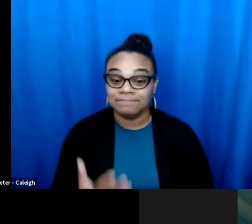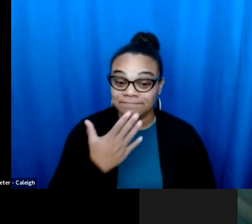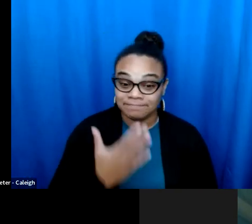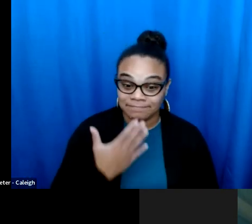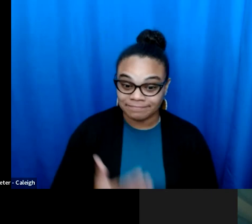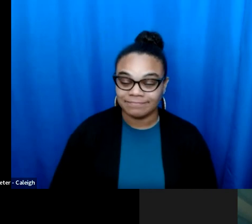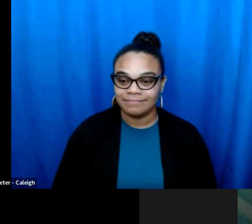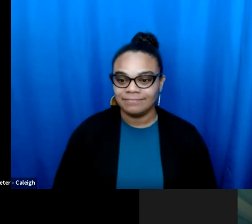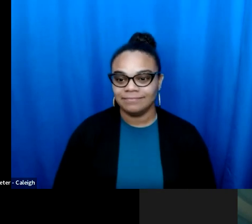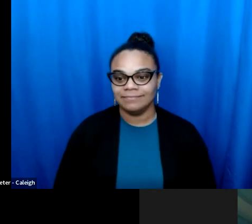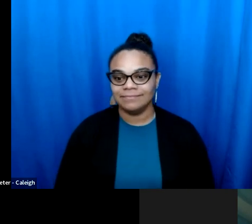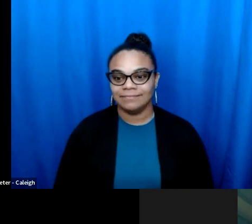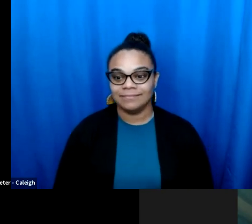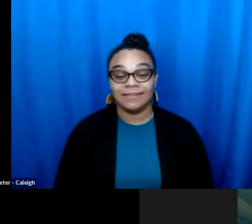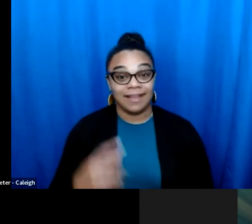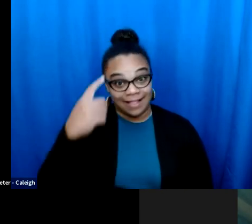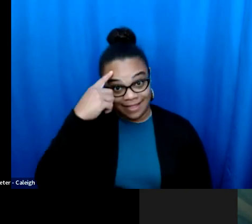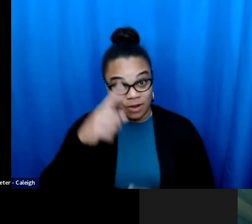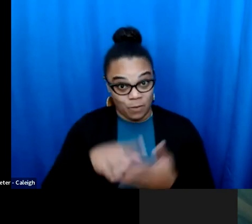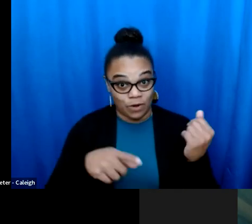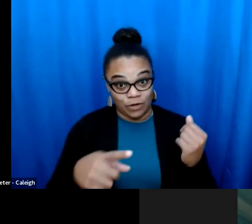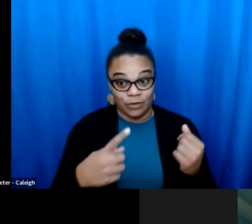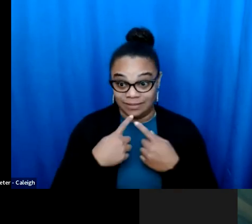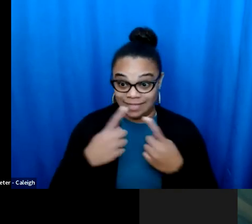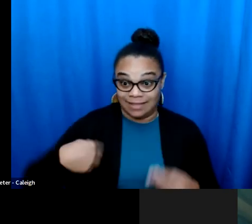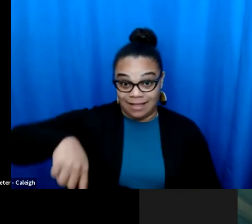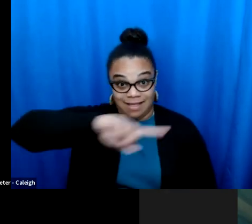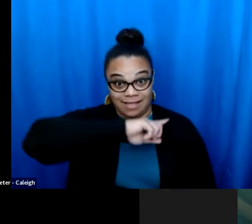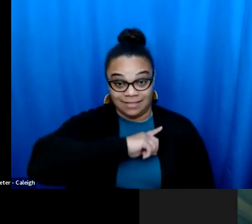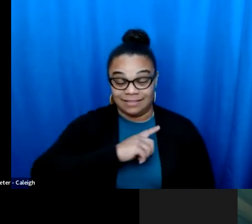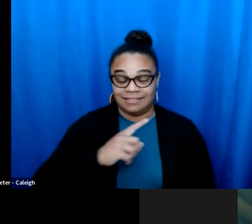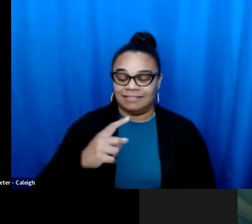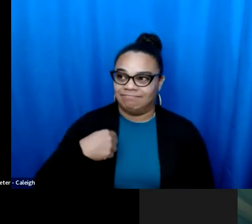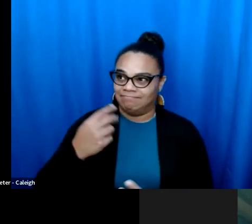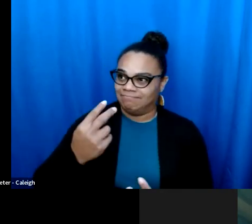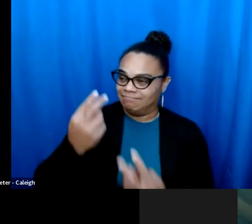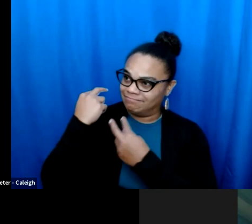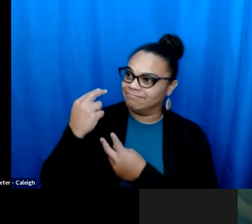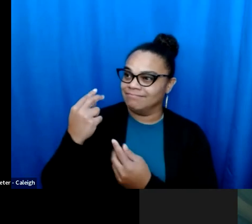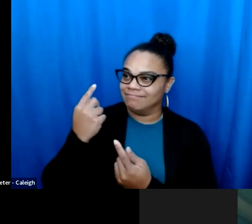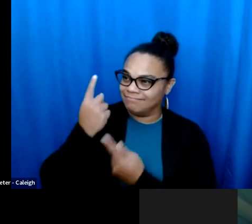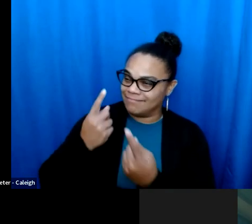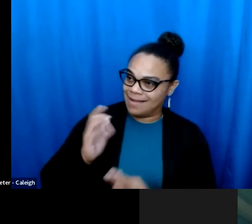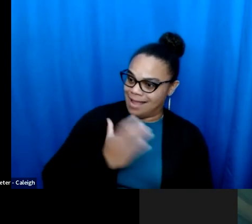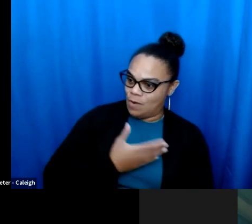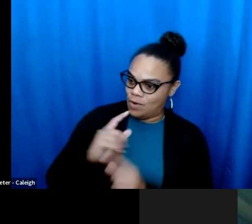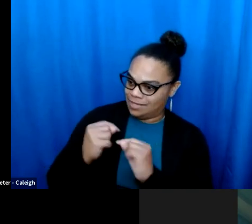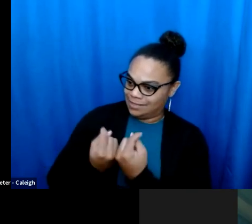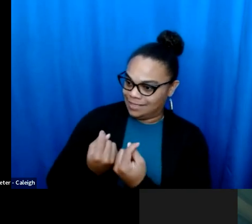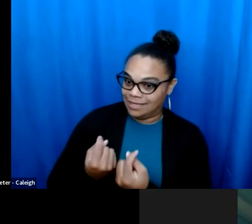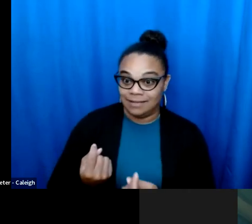attack. Let's remember the uncompromising and fearless. >> SANDY: Micah, thank you so much. And I Mike. It. Thank you so much, and I think what you're telling us again brings me back to what our team has been saying, and darkness.